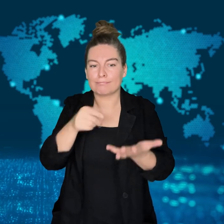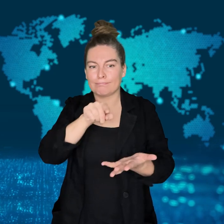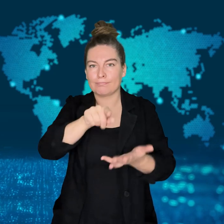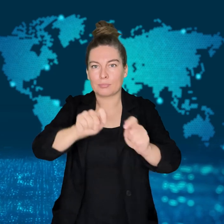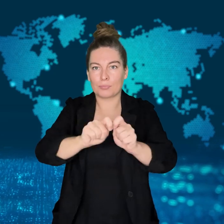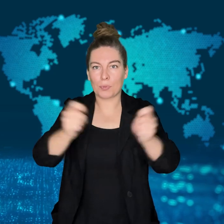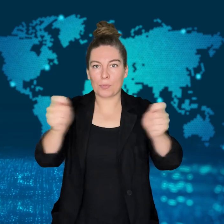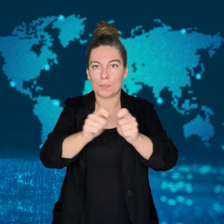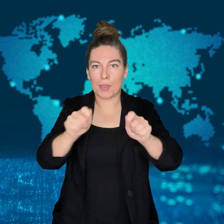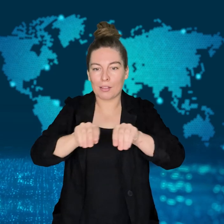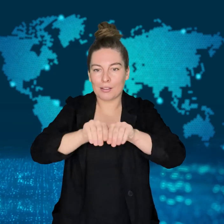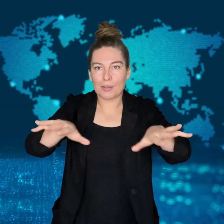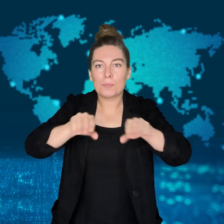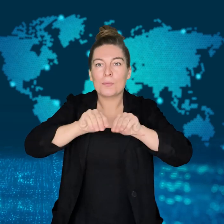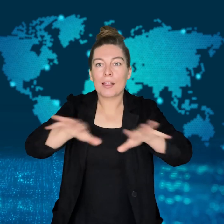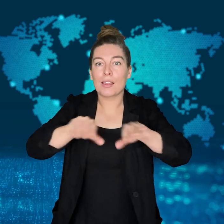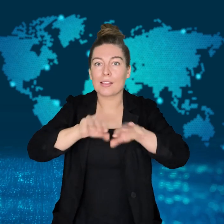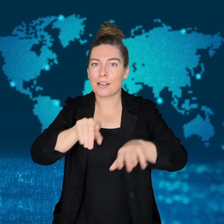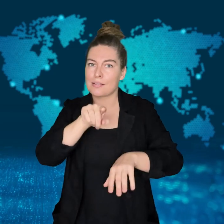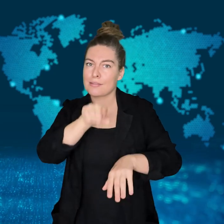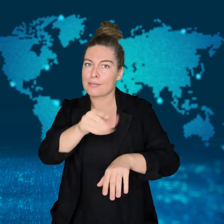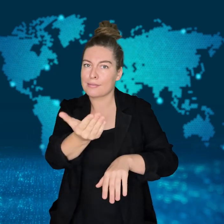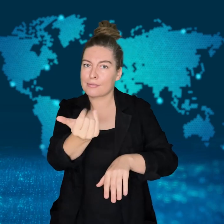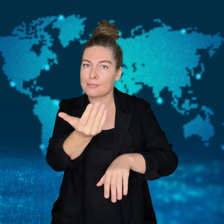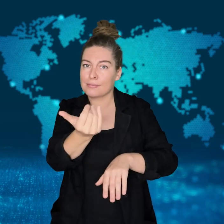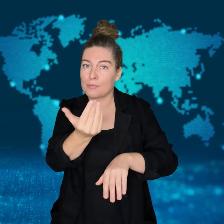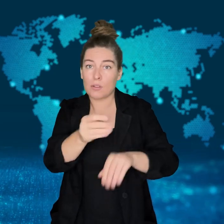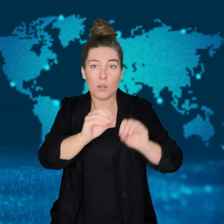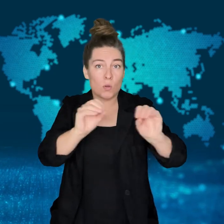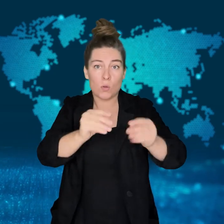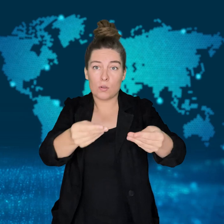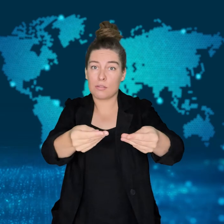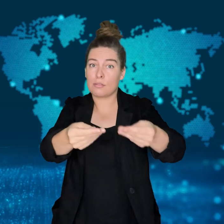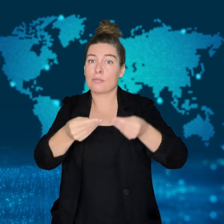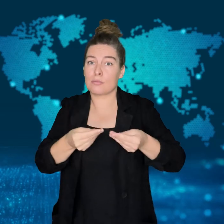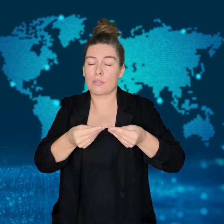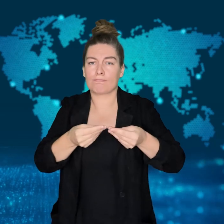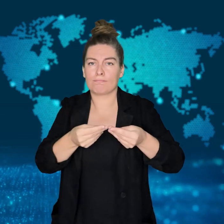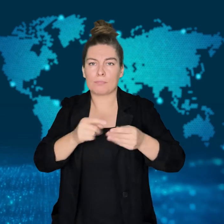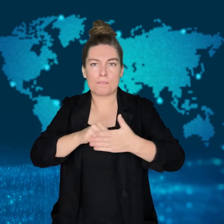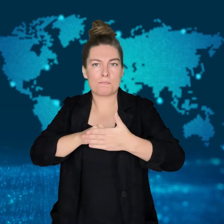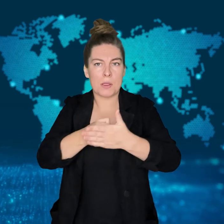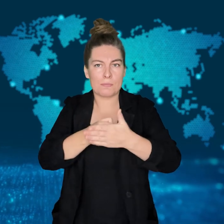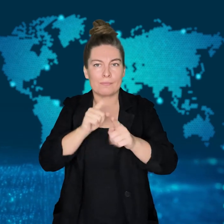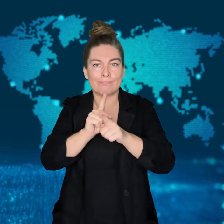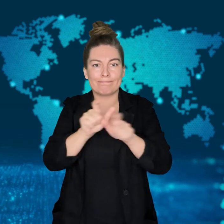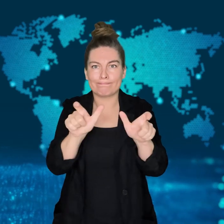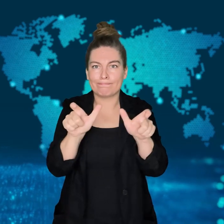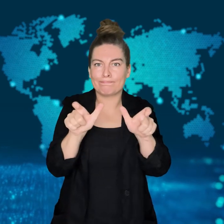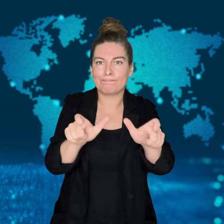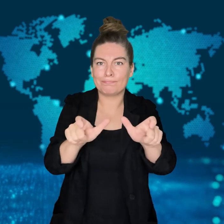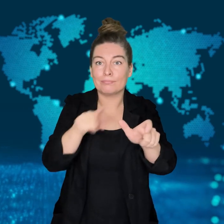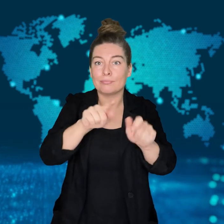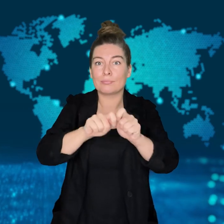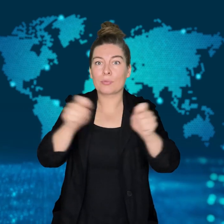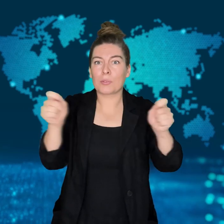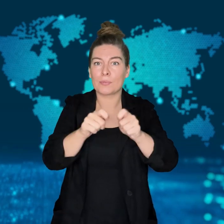with a newspaper.